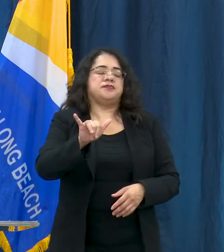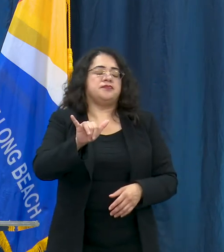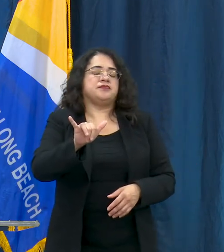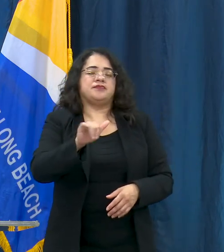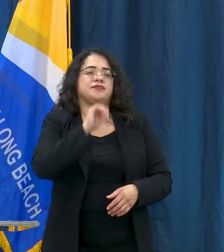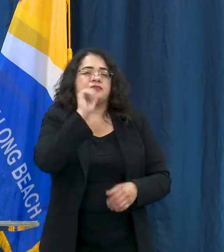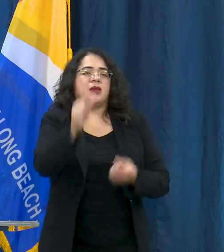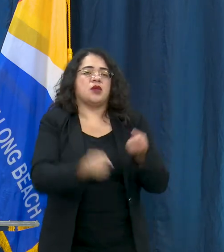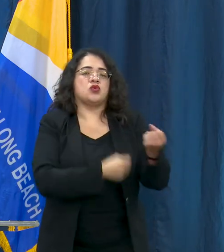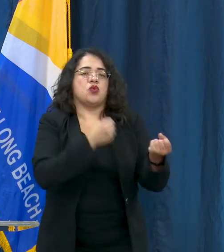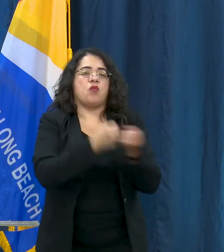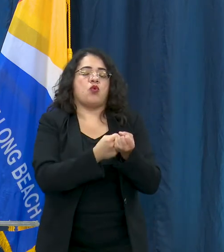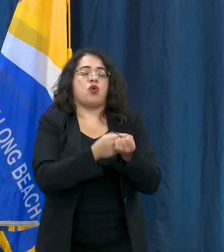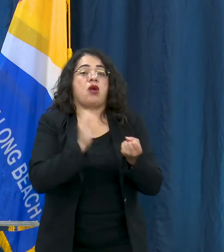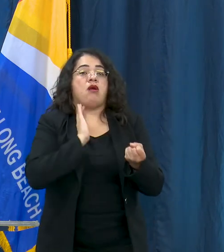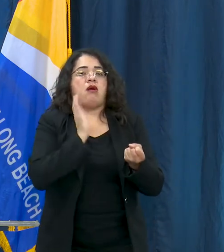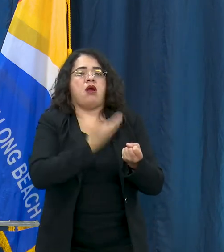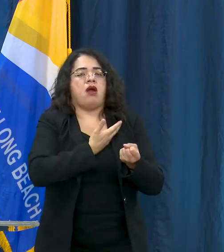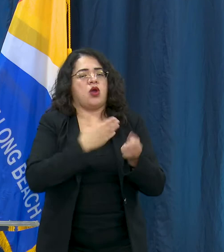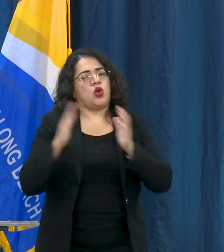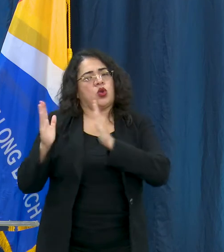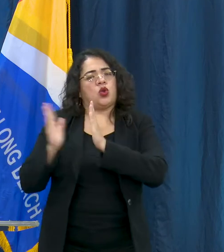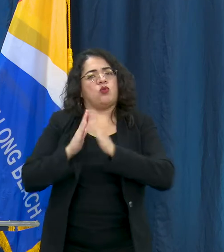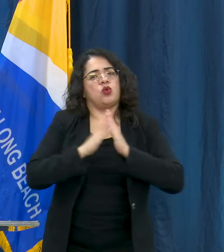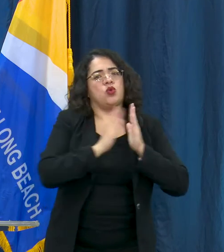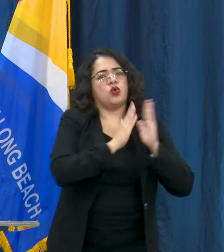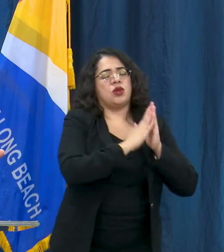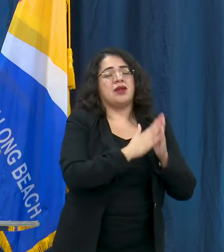people in our community. We know that folks that are asymptomatic can transfer